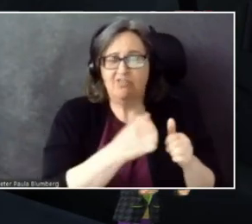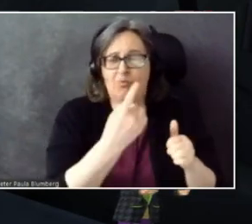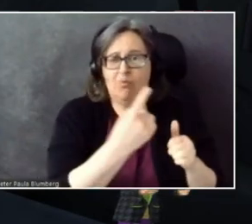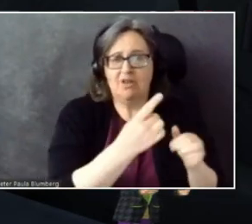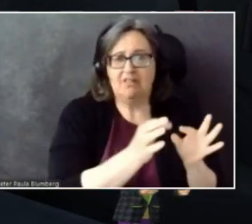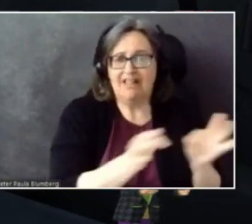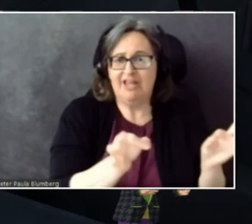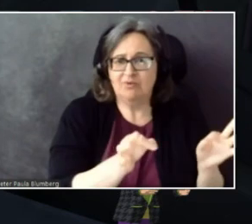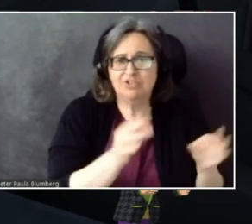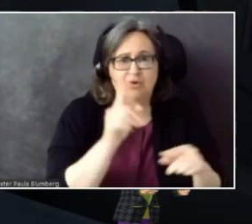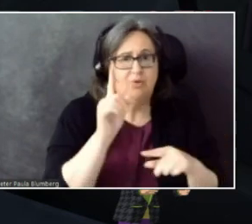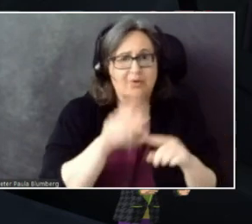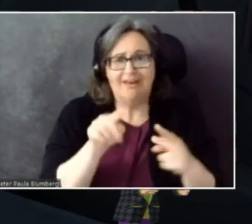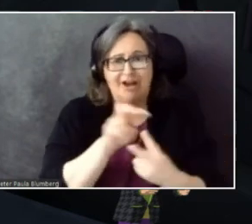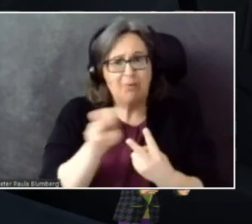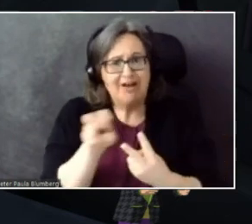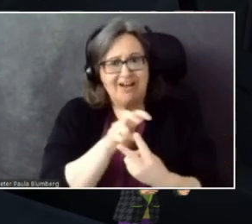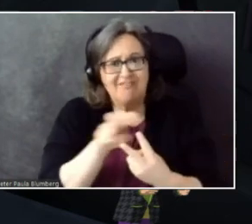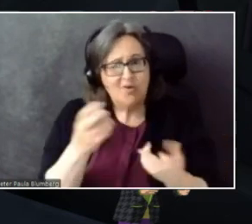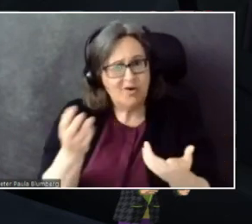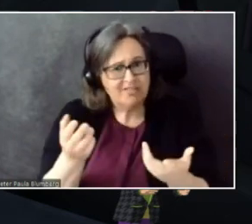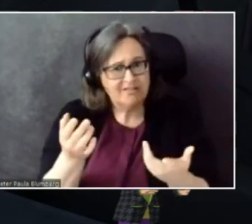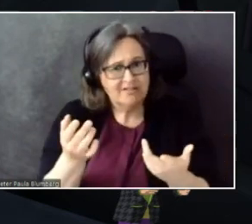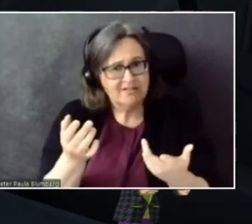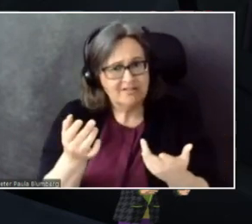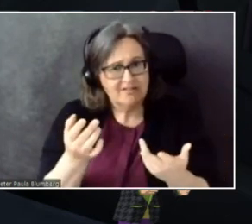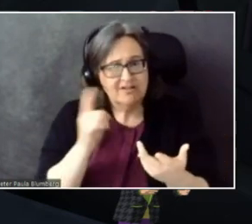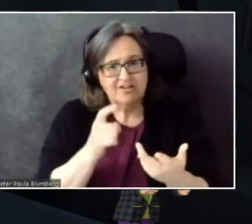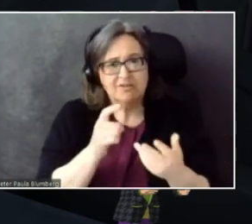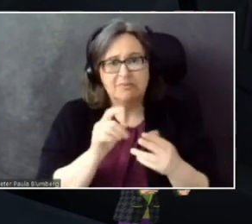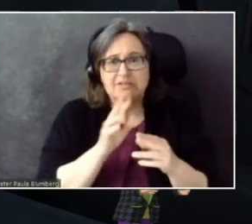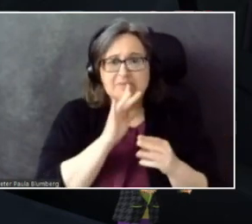and speak it very fluently and clearly for it to be translated?